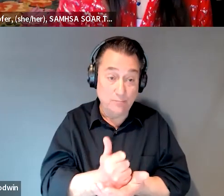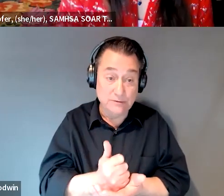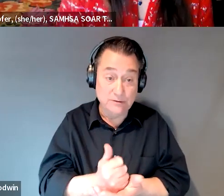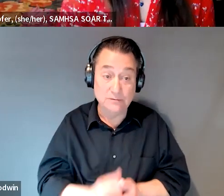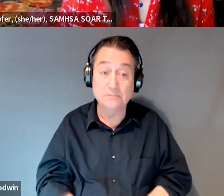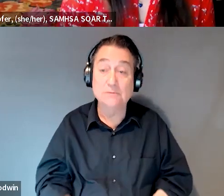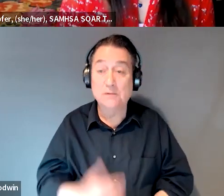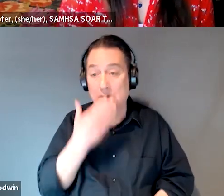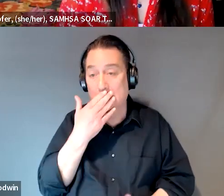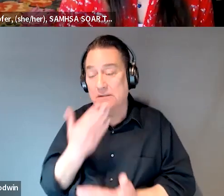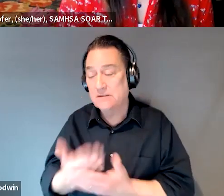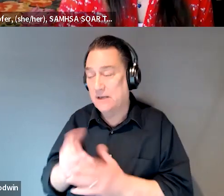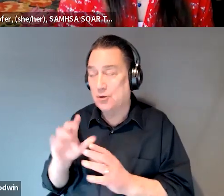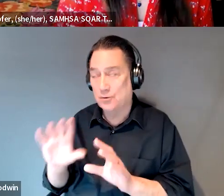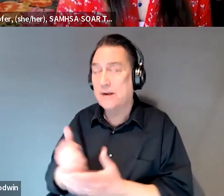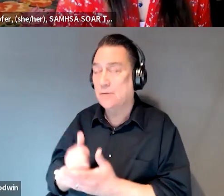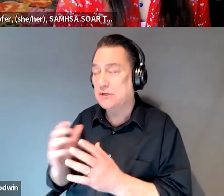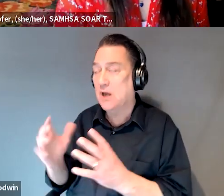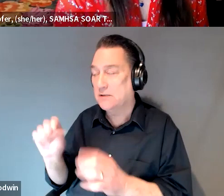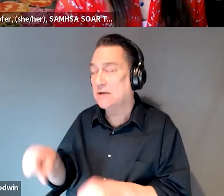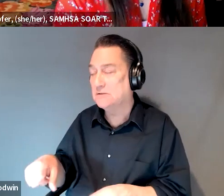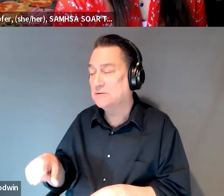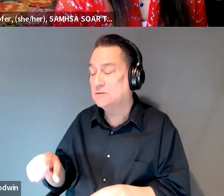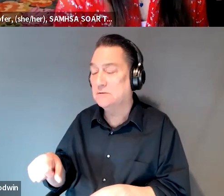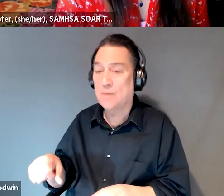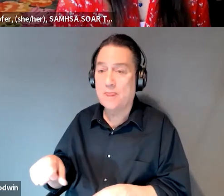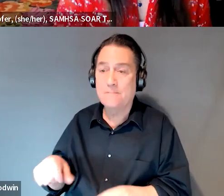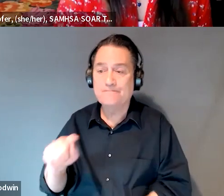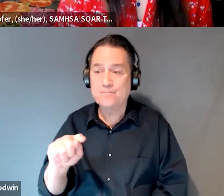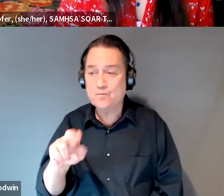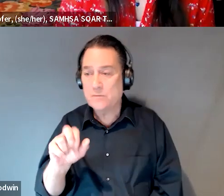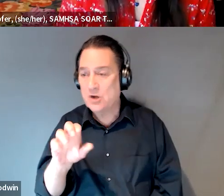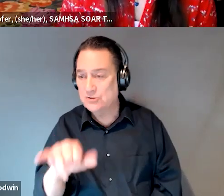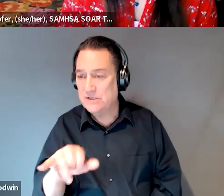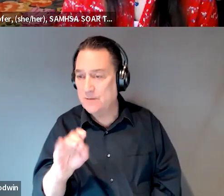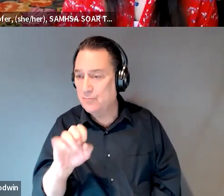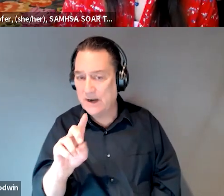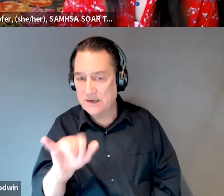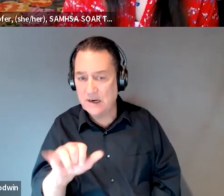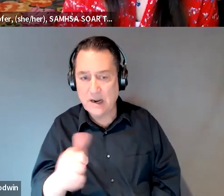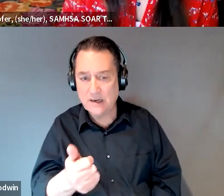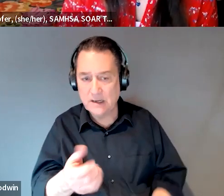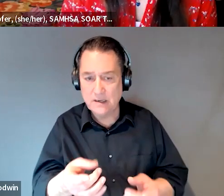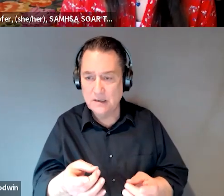Thanks, Dr. Krishna. It does. Traci or Brandy, any suggestions you have about, you know, strategies you've used